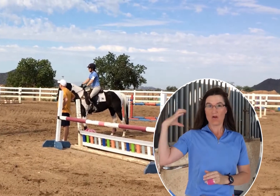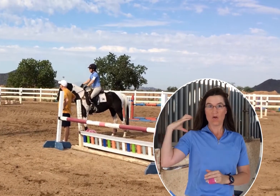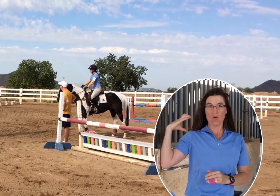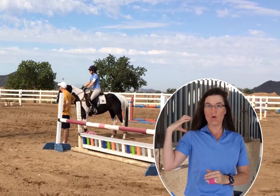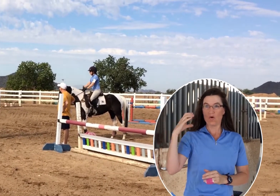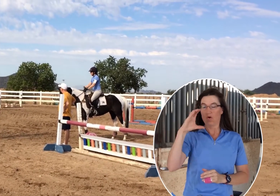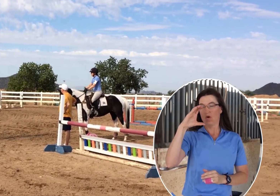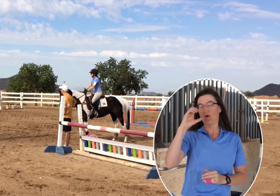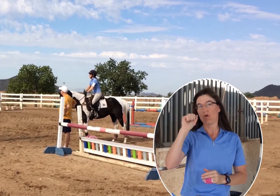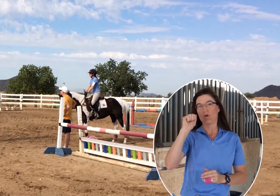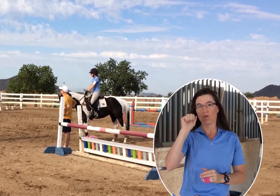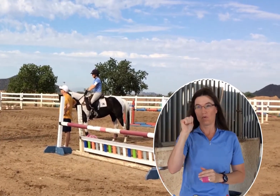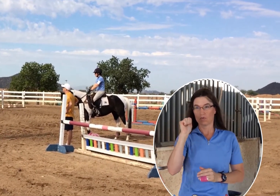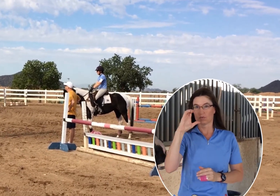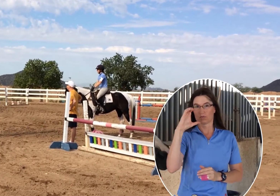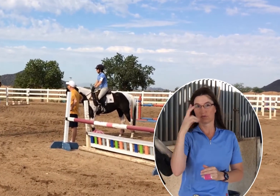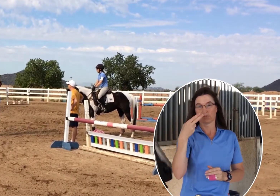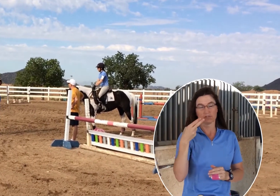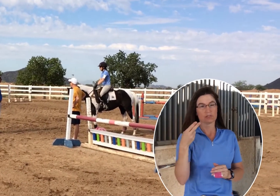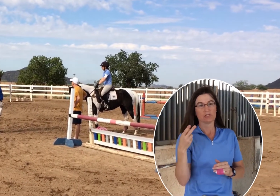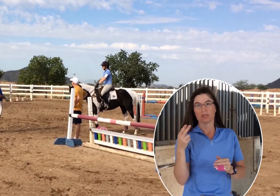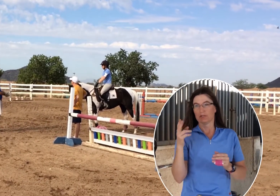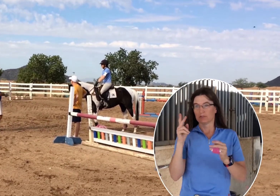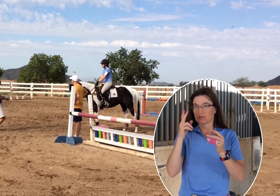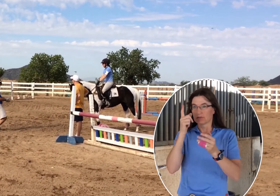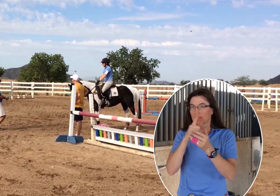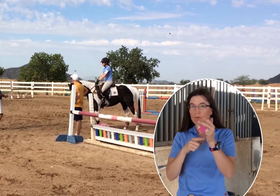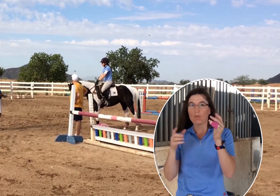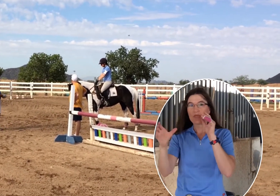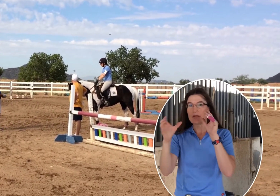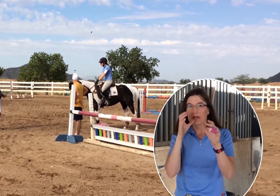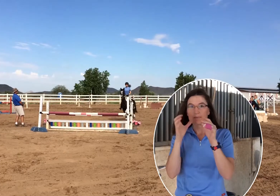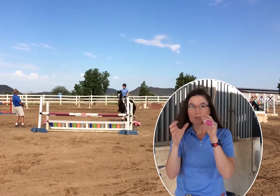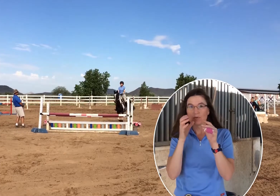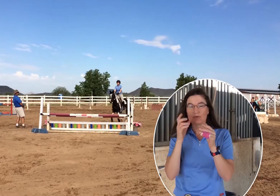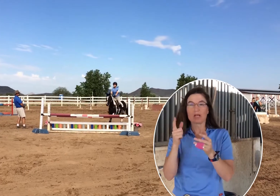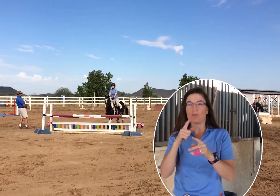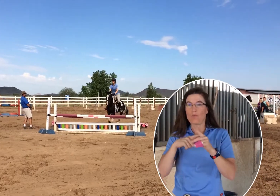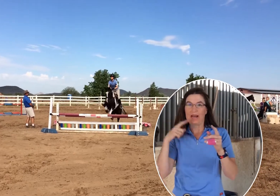coaches and my teachers more and make sure communication is clear and I